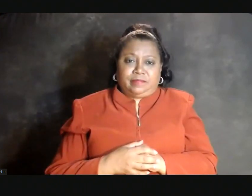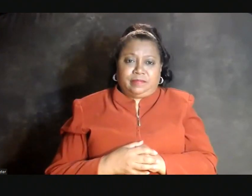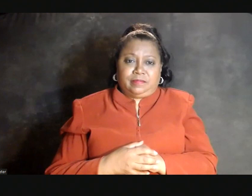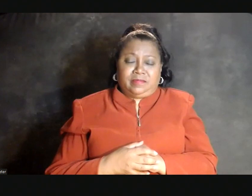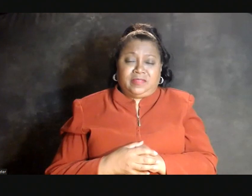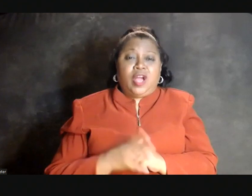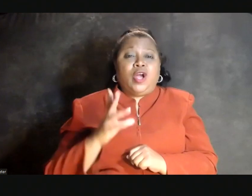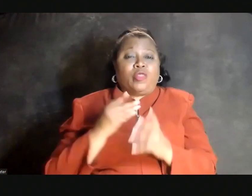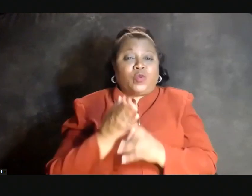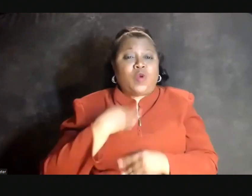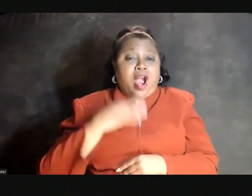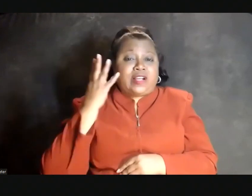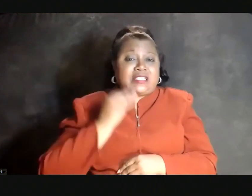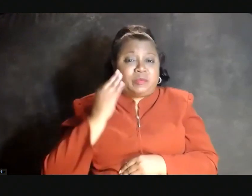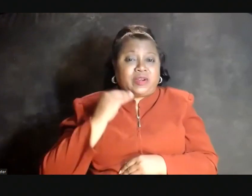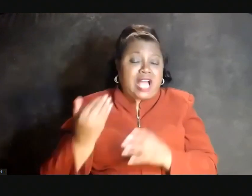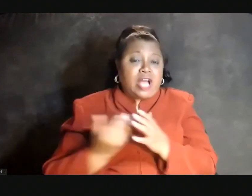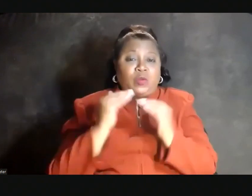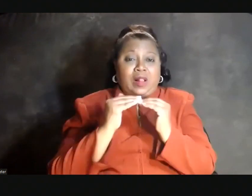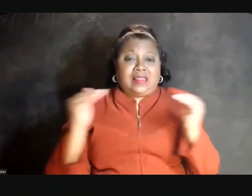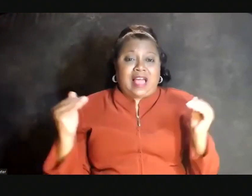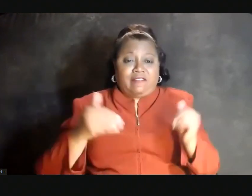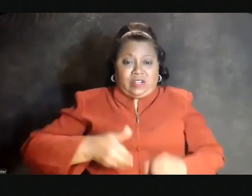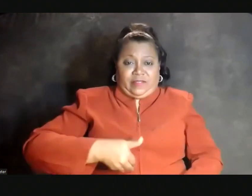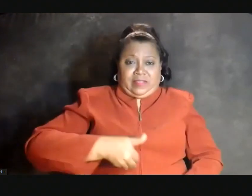If you are experiencing a new level of consciousness,